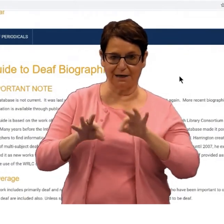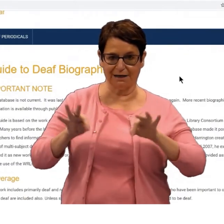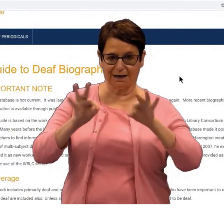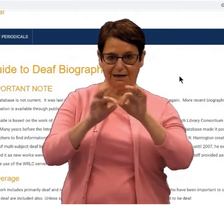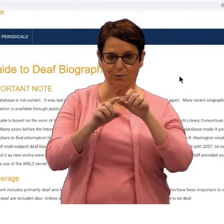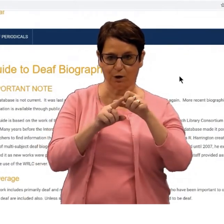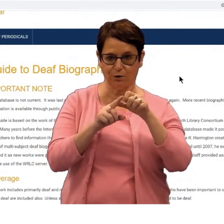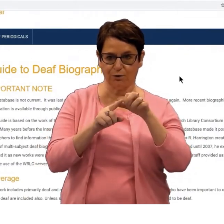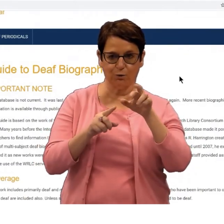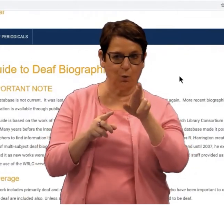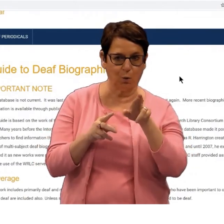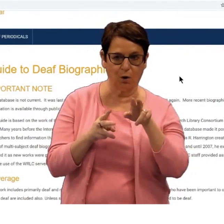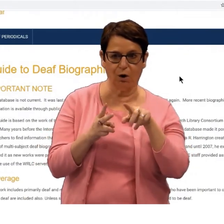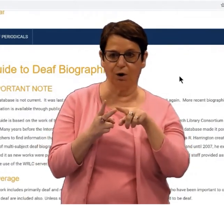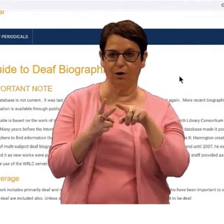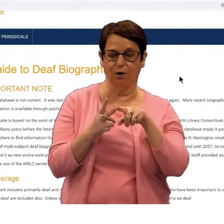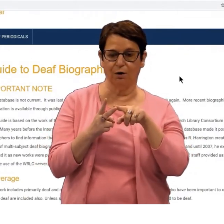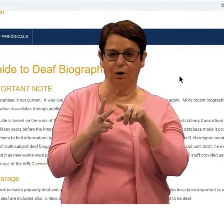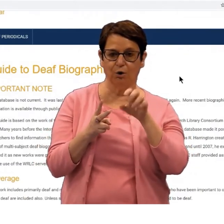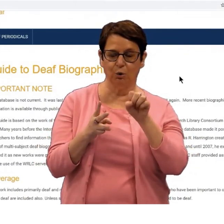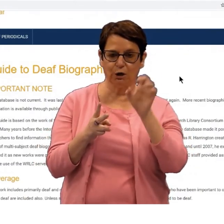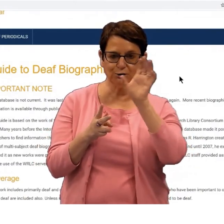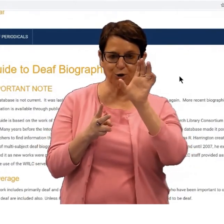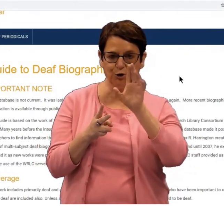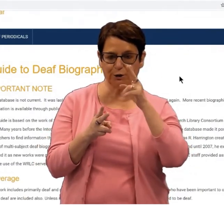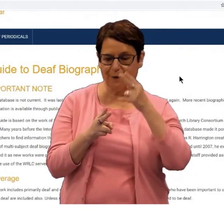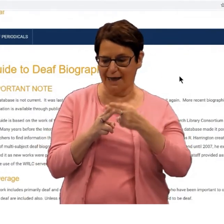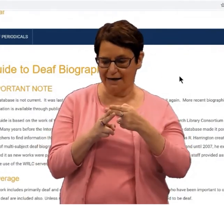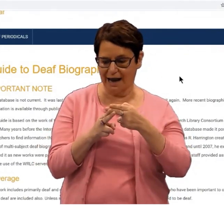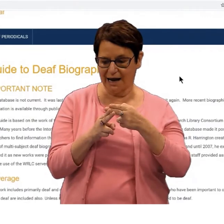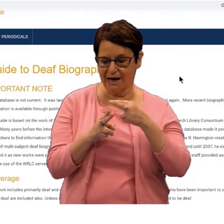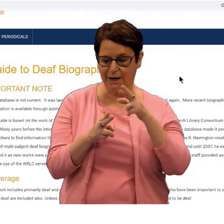Well, you can browse the whole database by typing in your keywords.